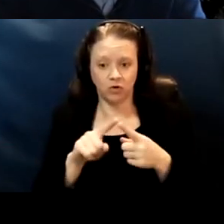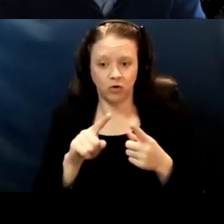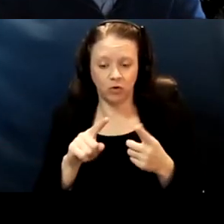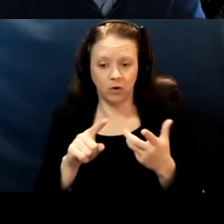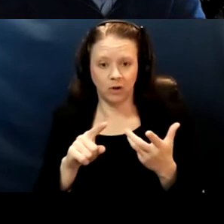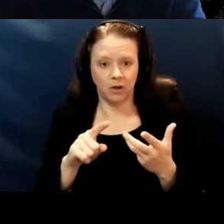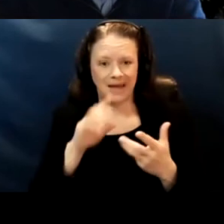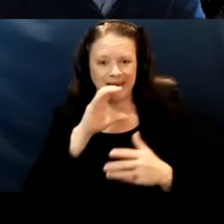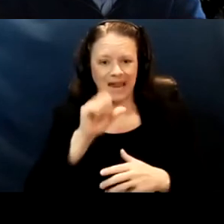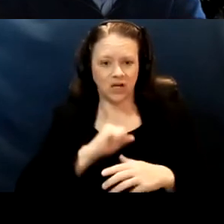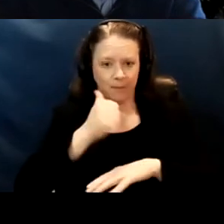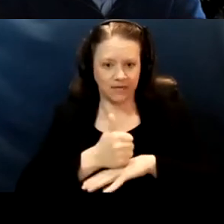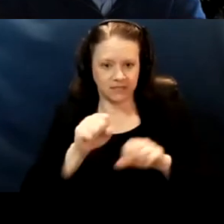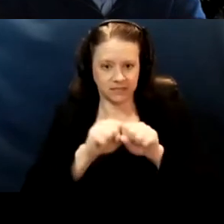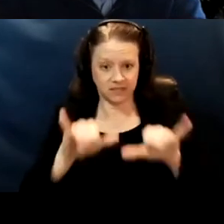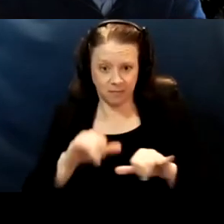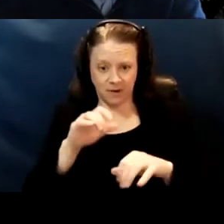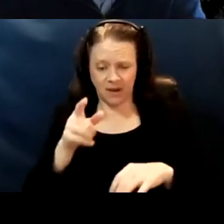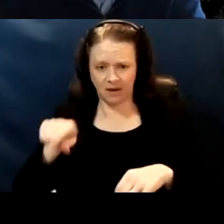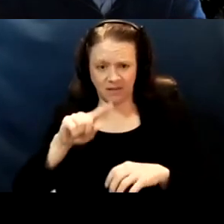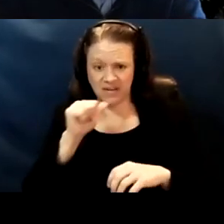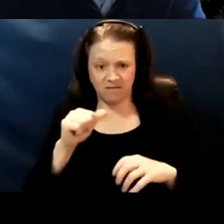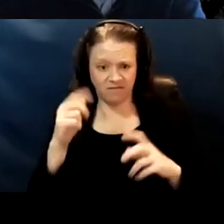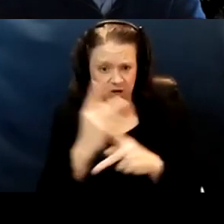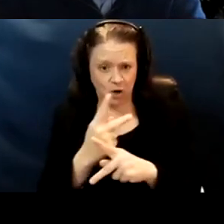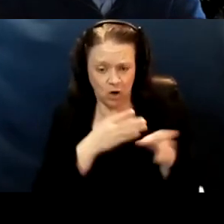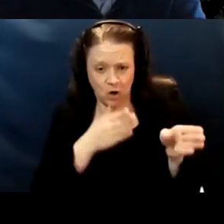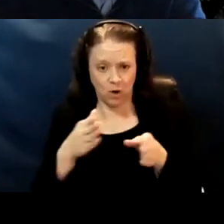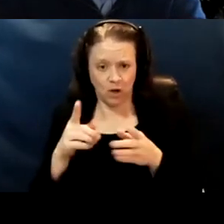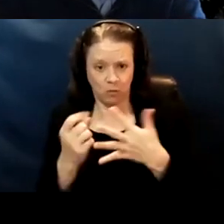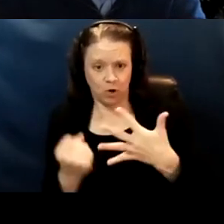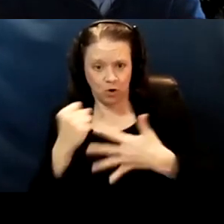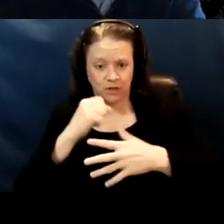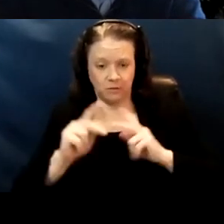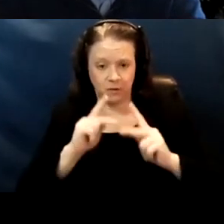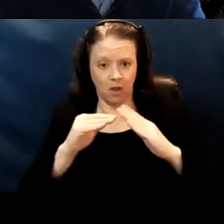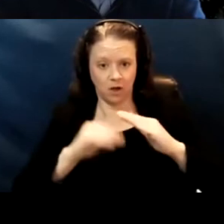and didn't find a way to prioritize people under 65 who are high risk and made them wait